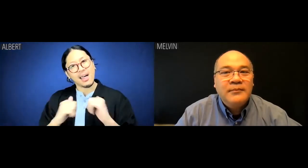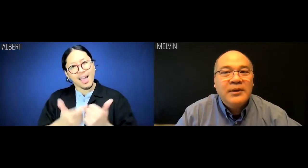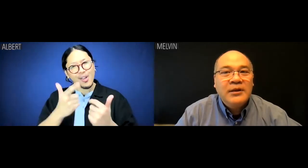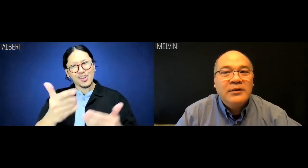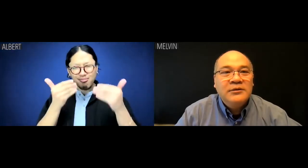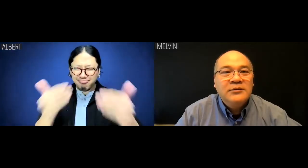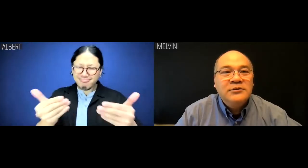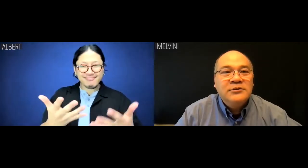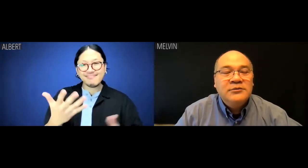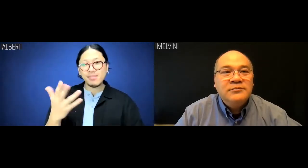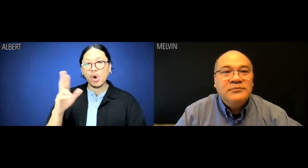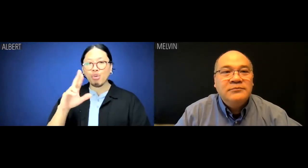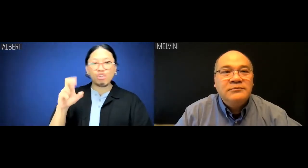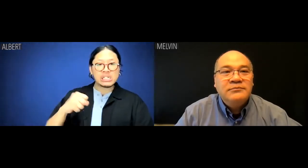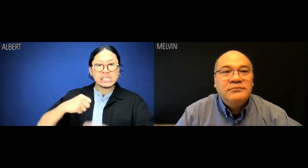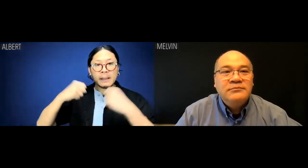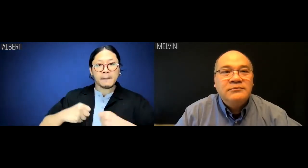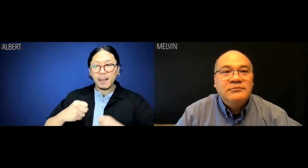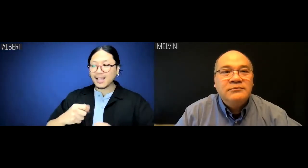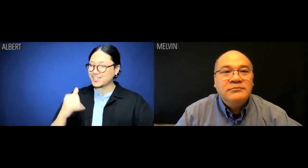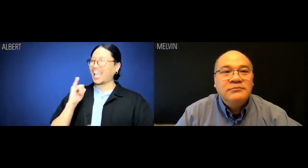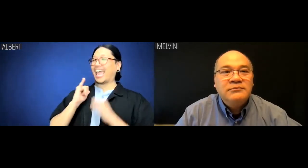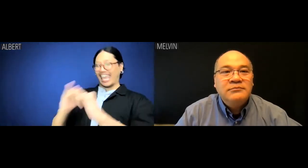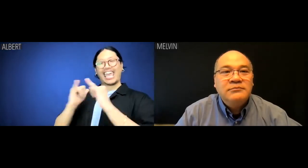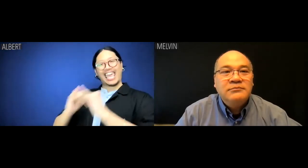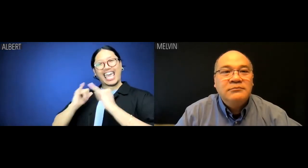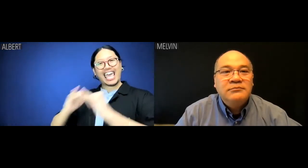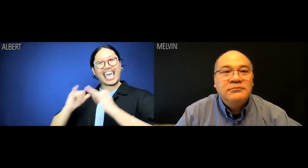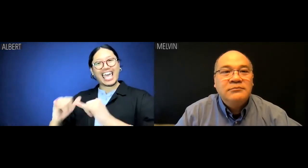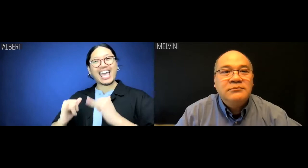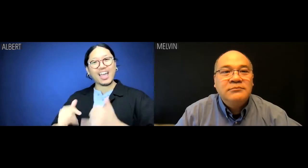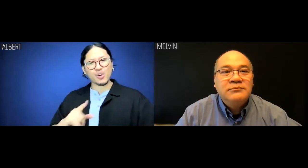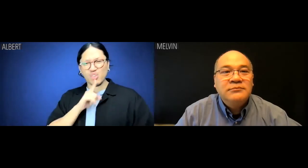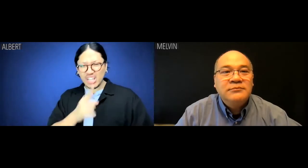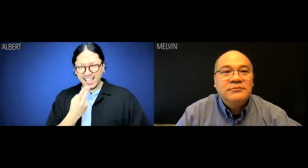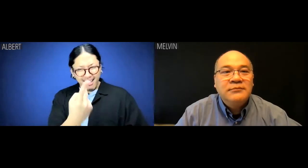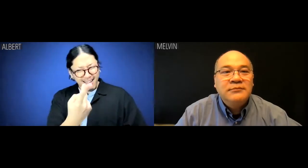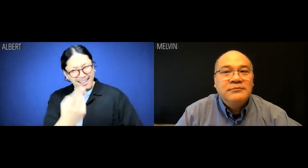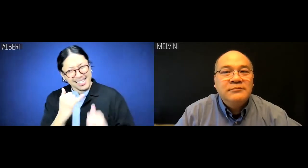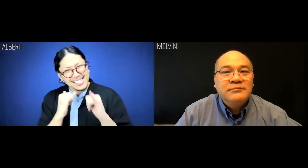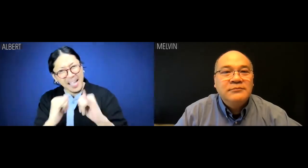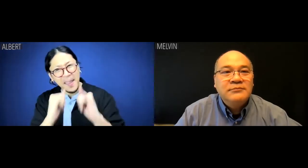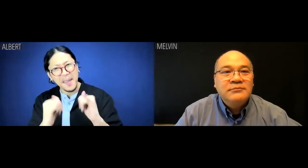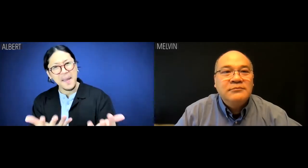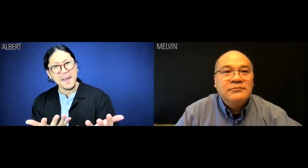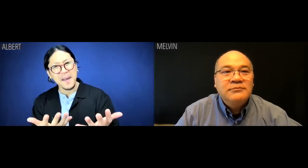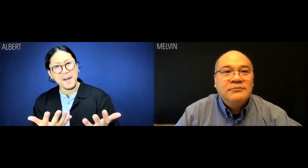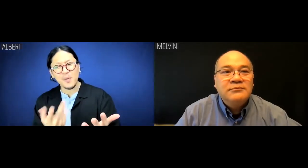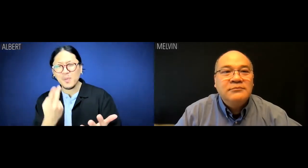How are you going to call Russ the Bus more relatable when you and me are same-same?